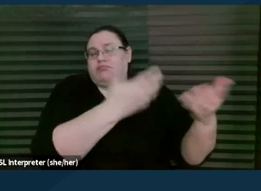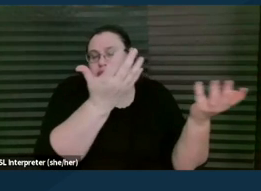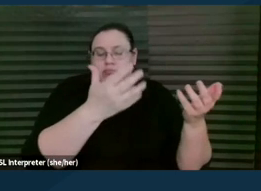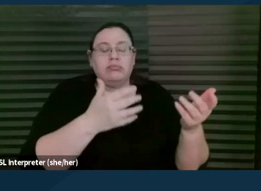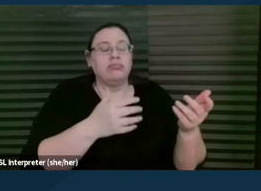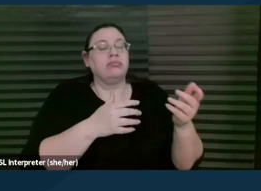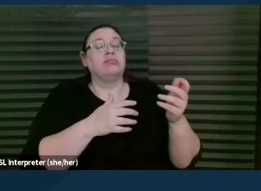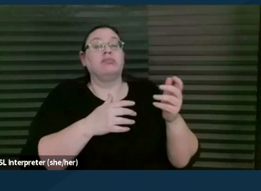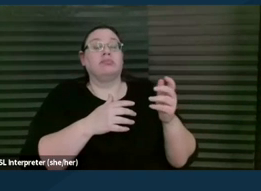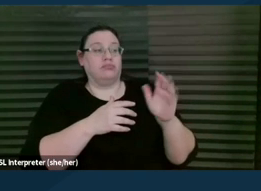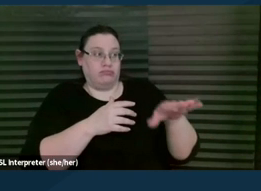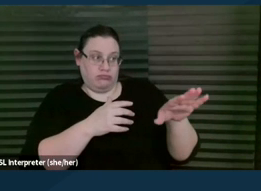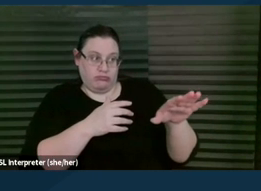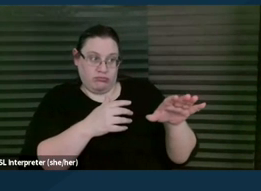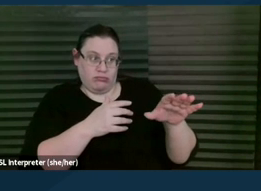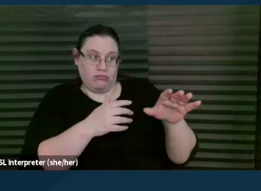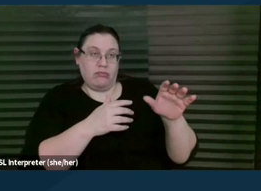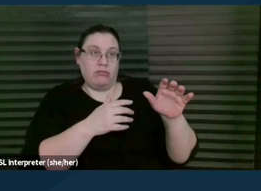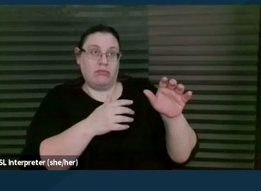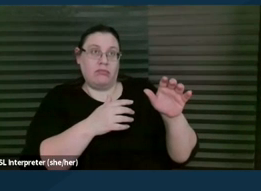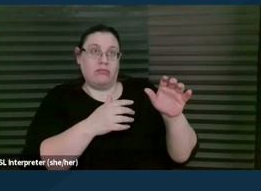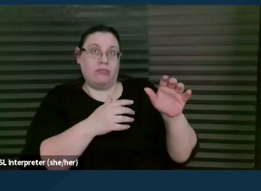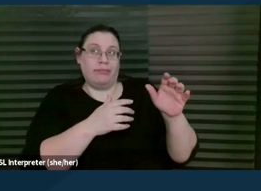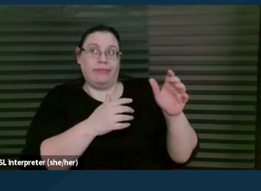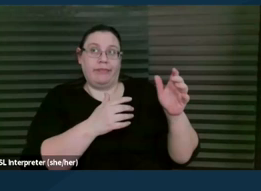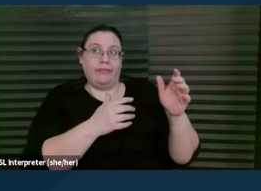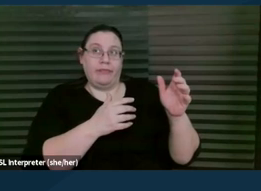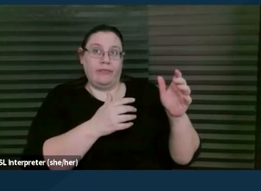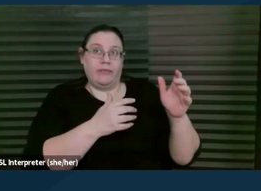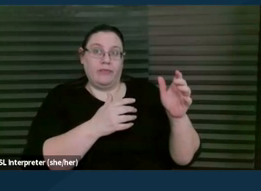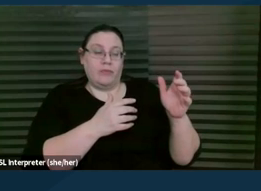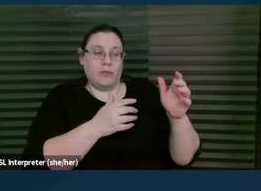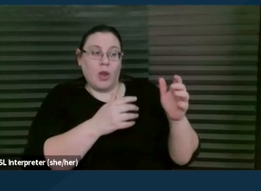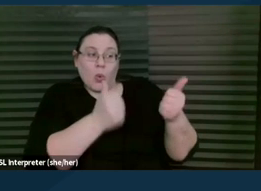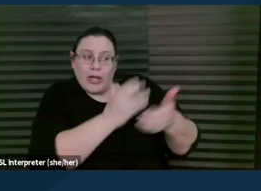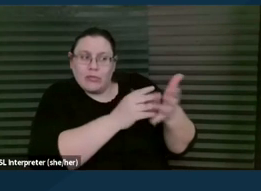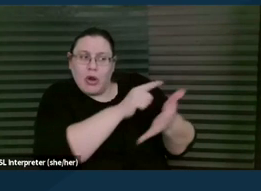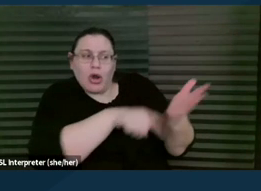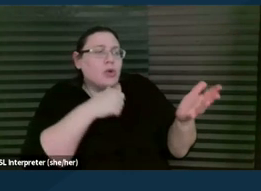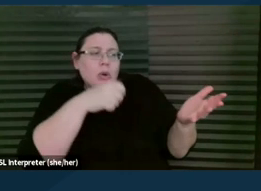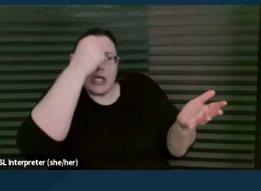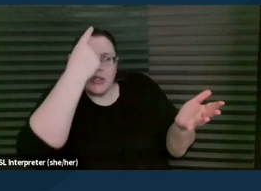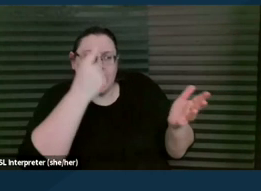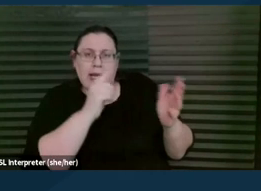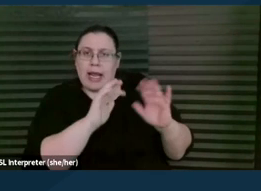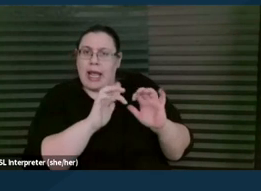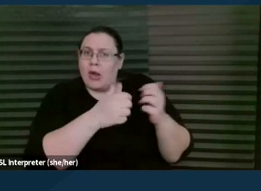okay, help me understand, you know, what information you don't get. Where can I be of assistance?